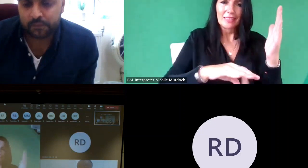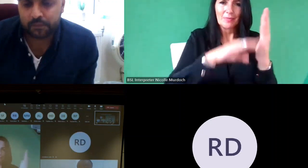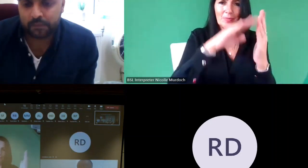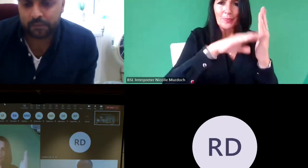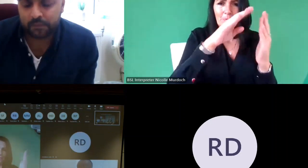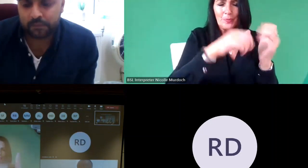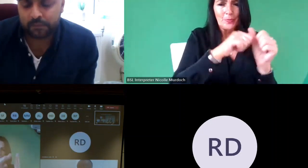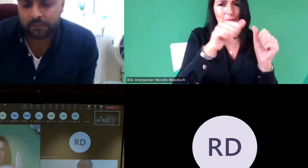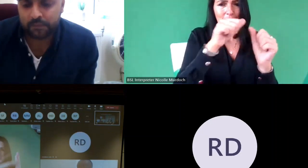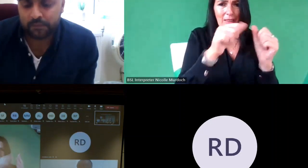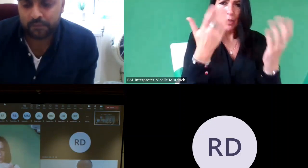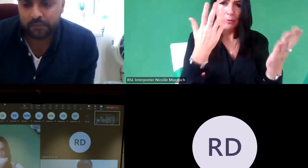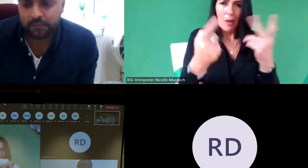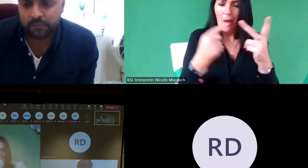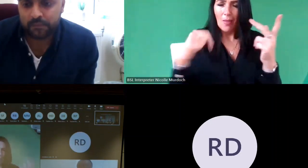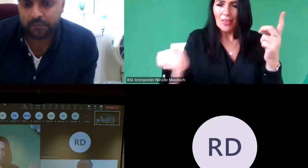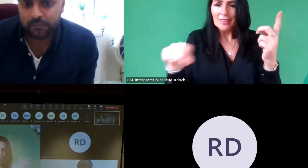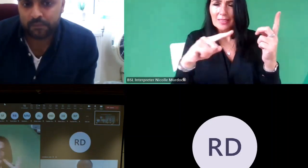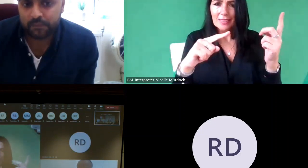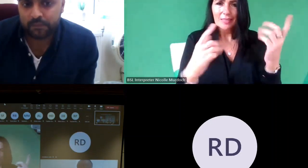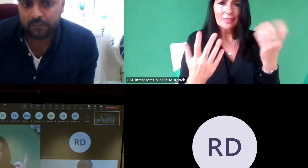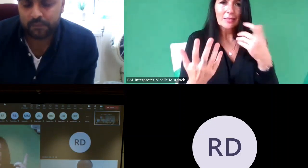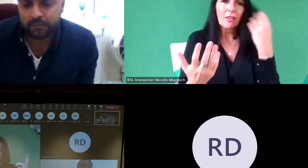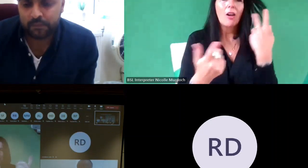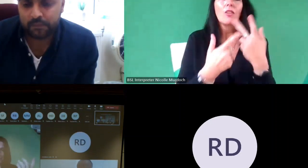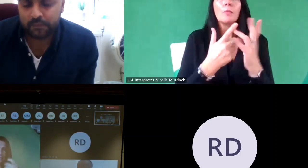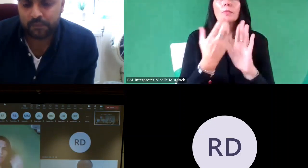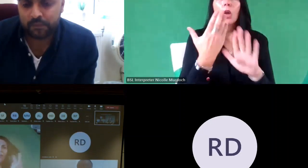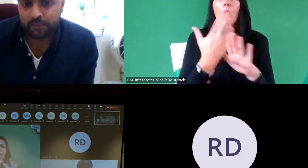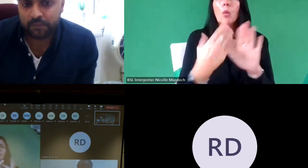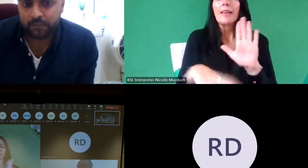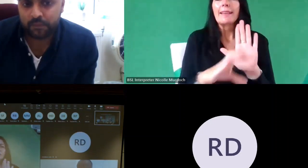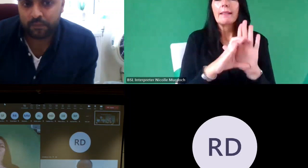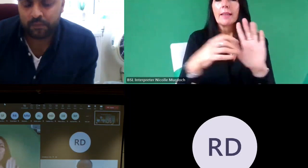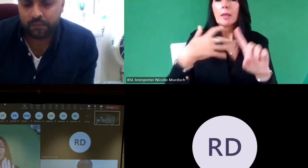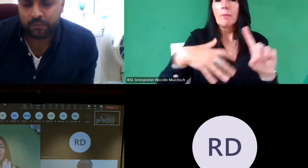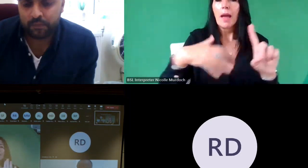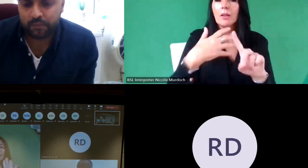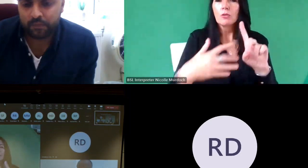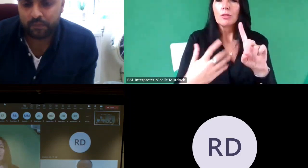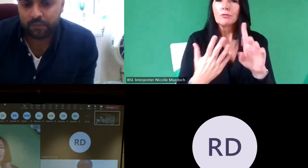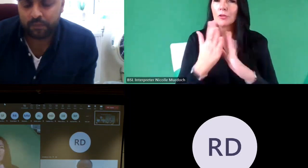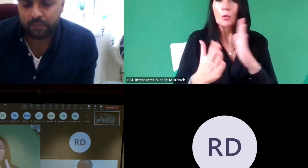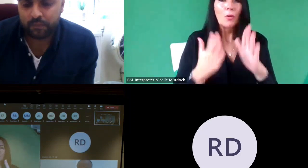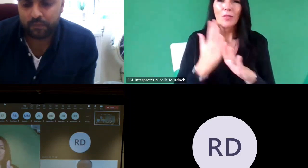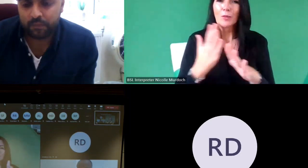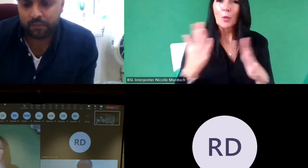so you know people from workingclass backgrounds tend not to get those jobs so for what they then